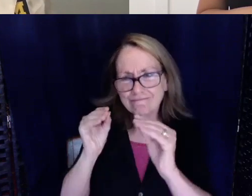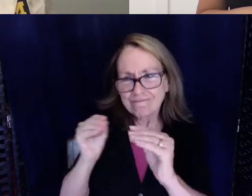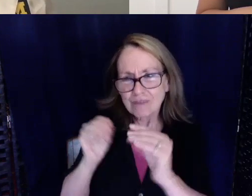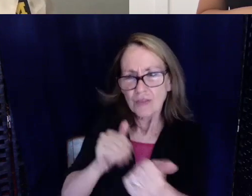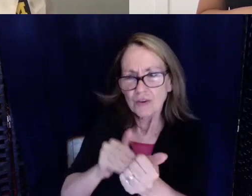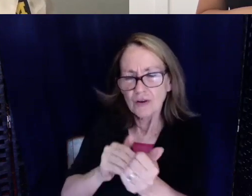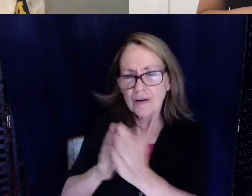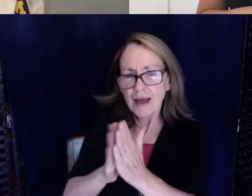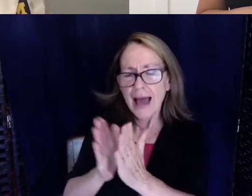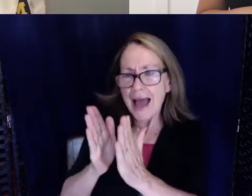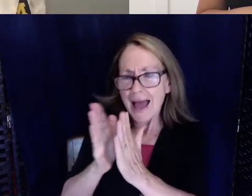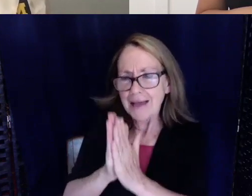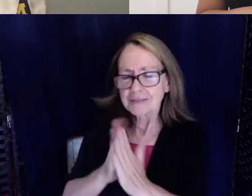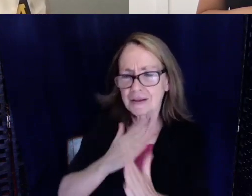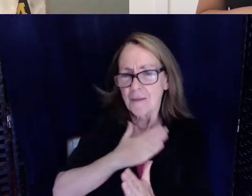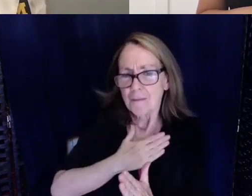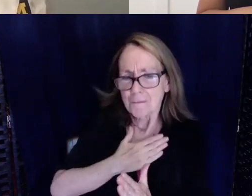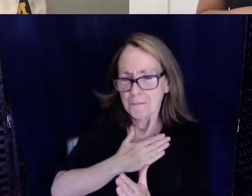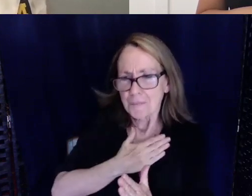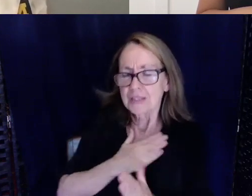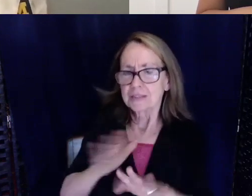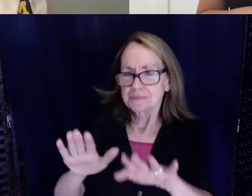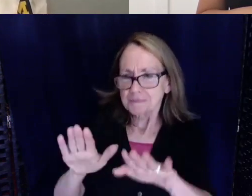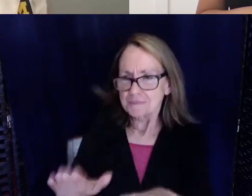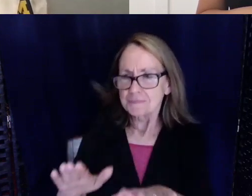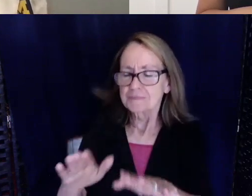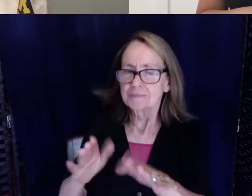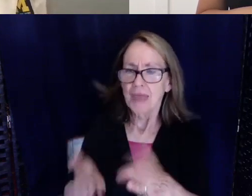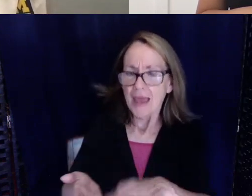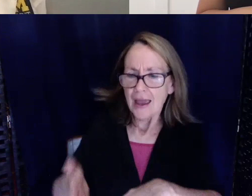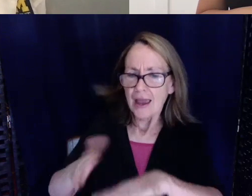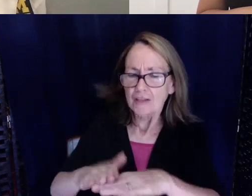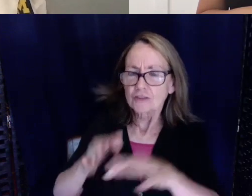to take that extra mile and take that extra step to give you those accommodations.